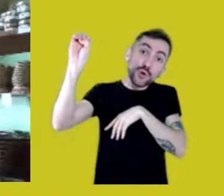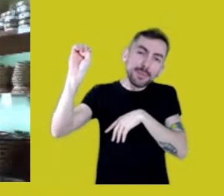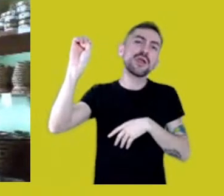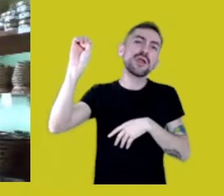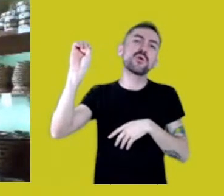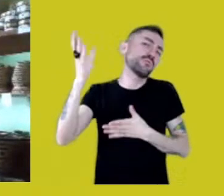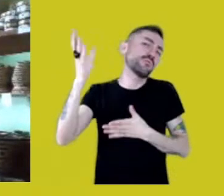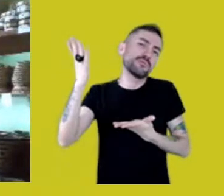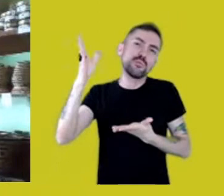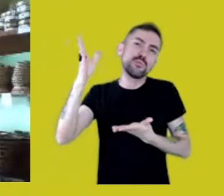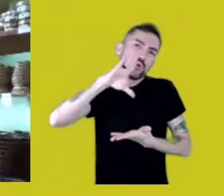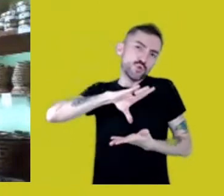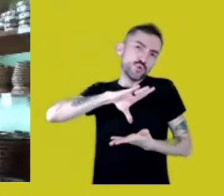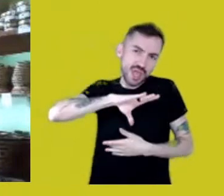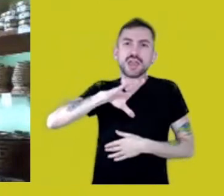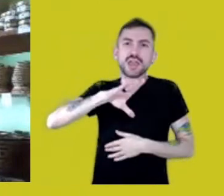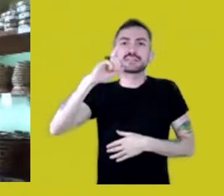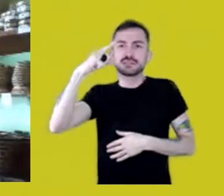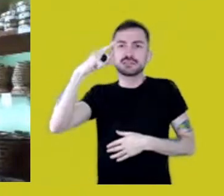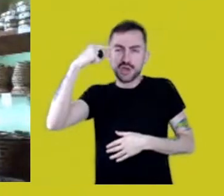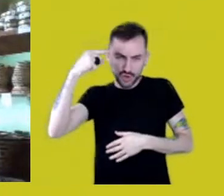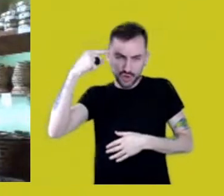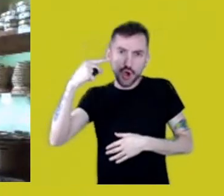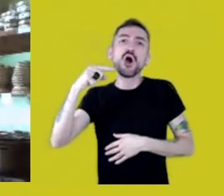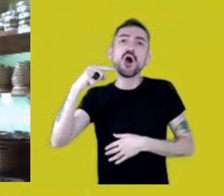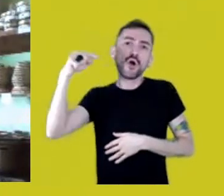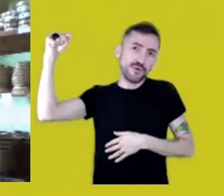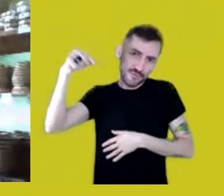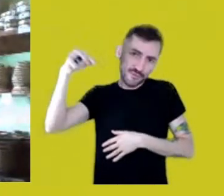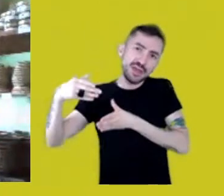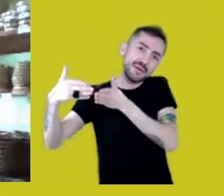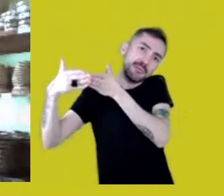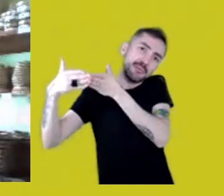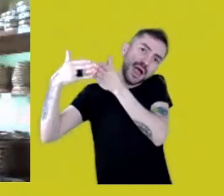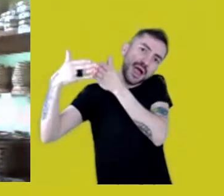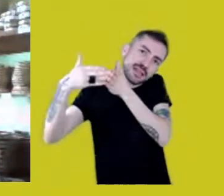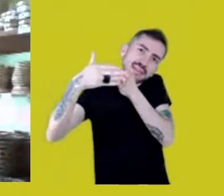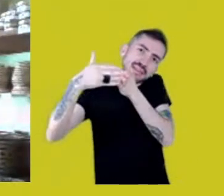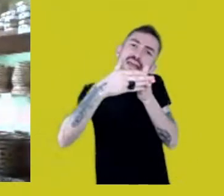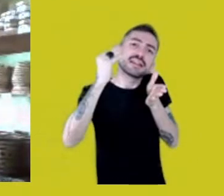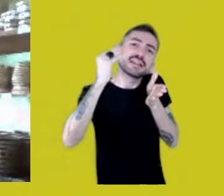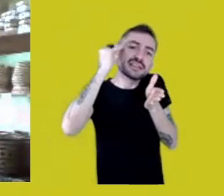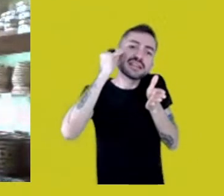tried to invade the Amazon through the Madeira River,